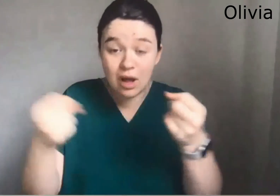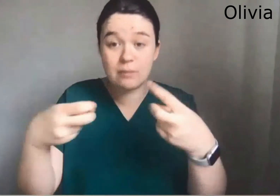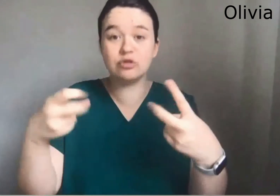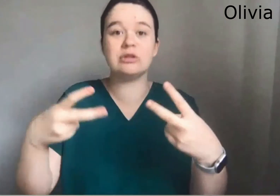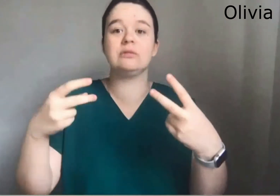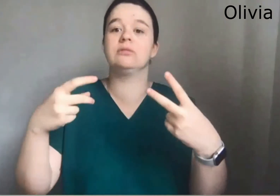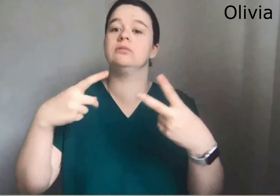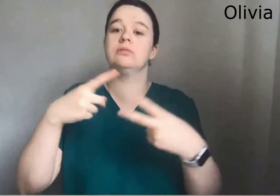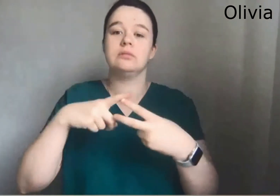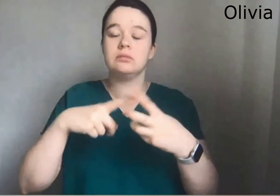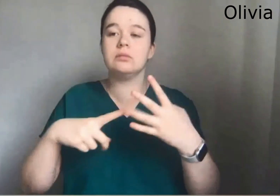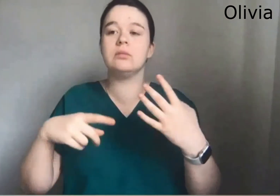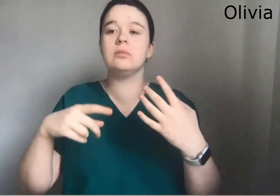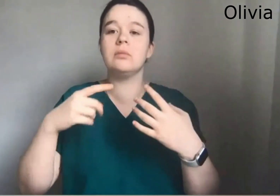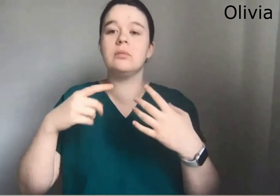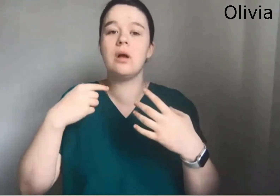They don't have skill to be able to do captioning